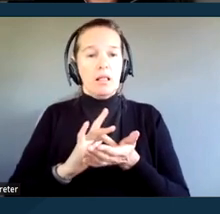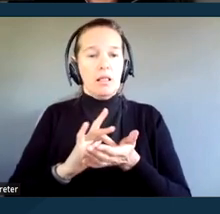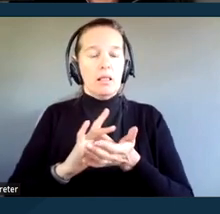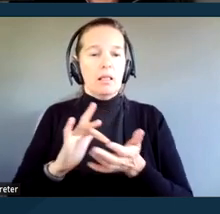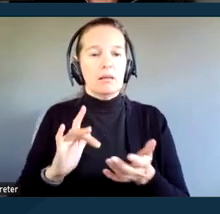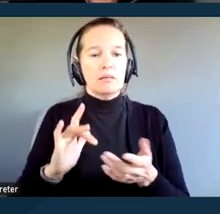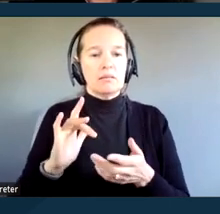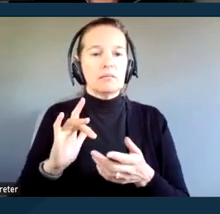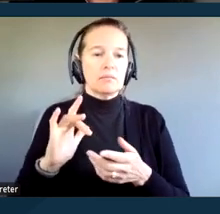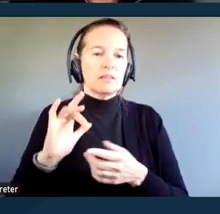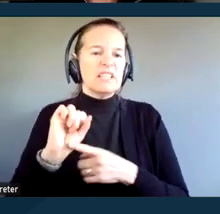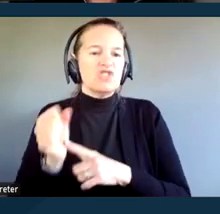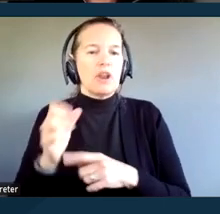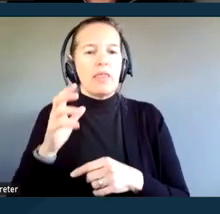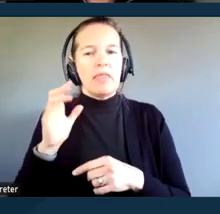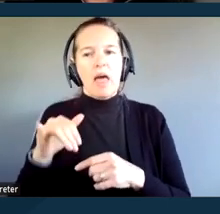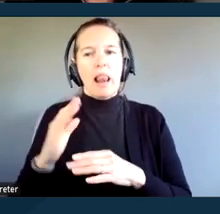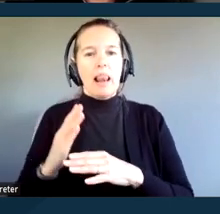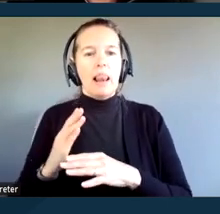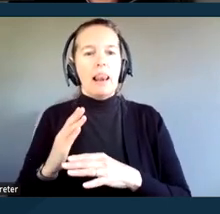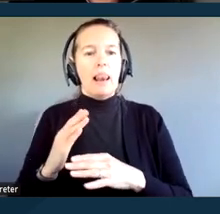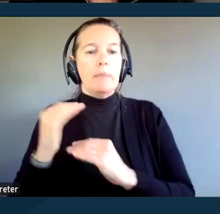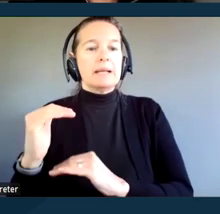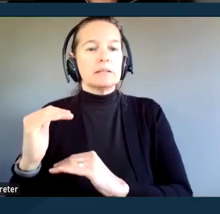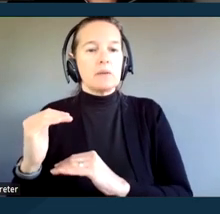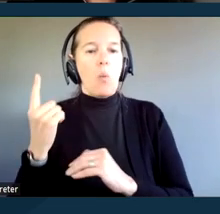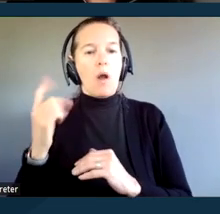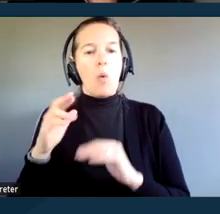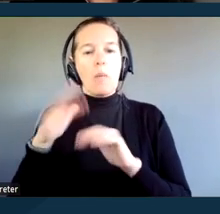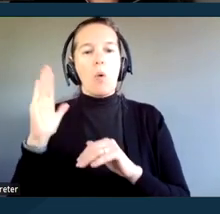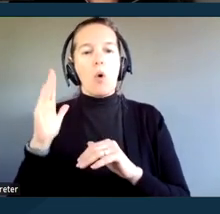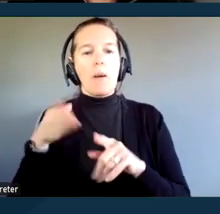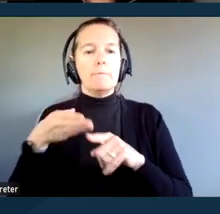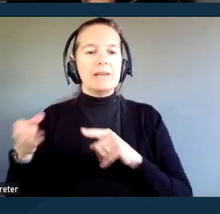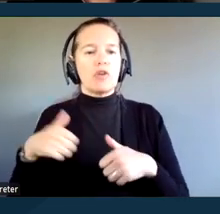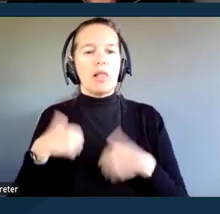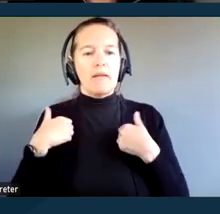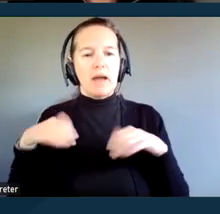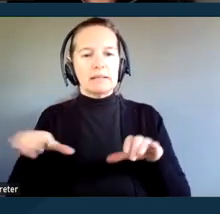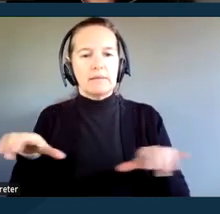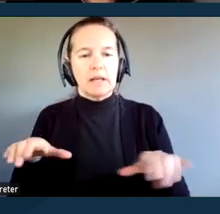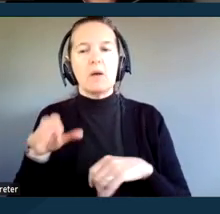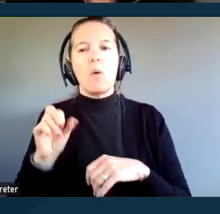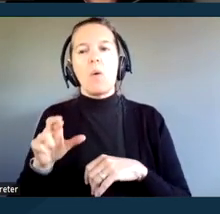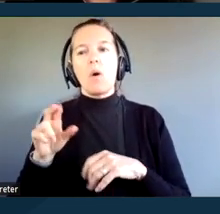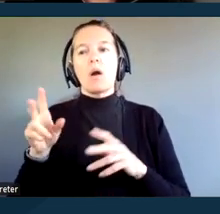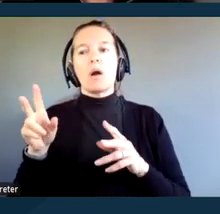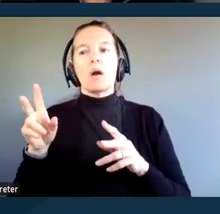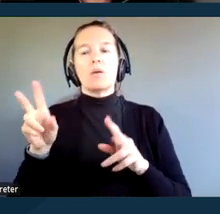or more major life activity, or that they have a record of such a condition, or are regarded as having such a condition.